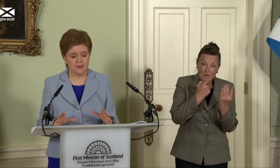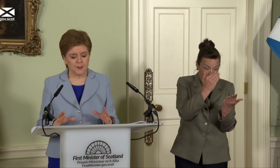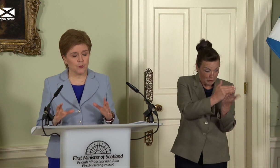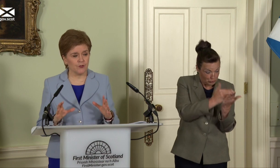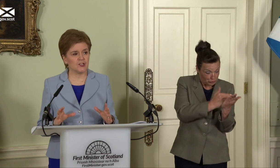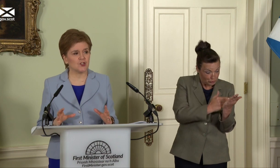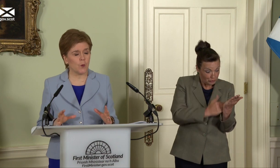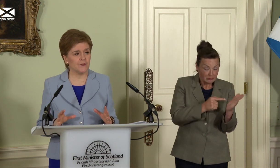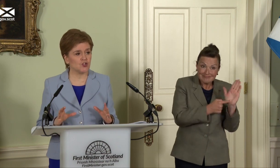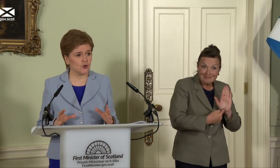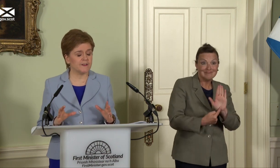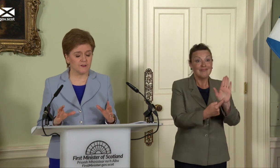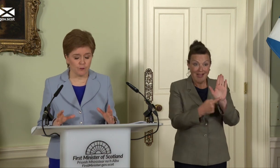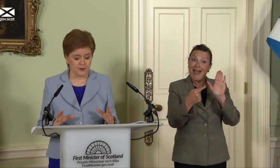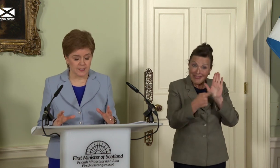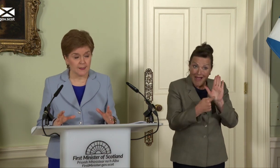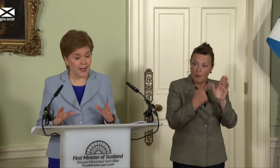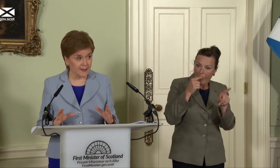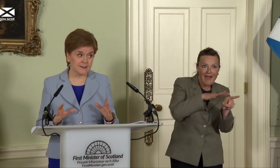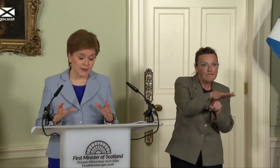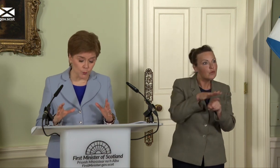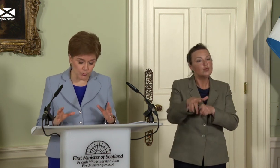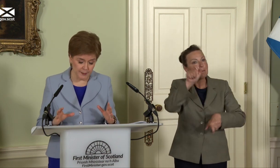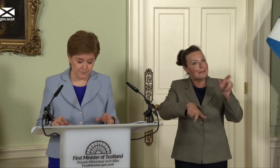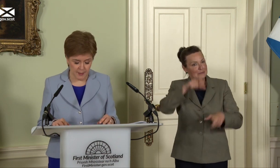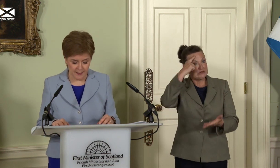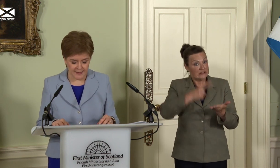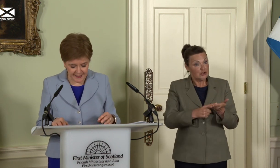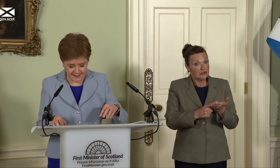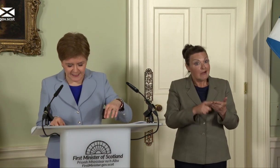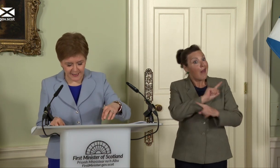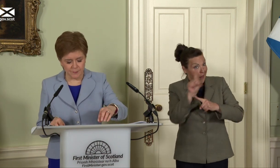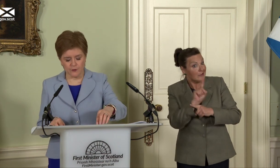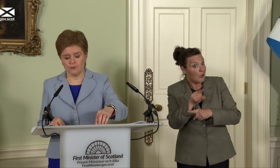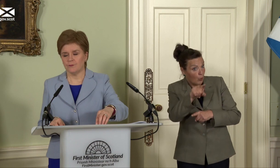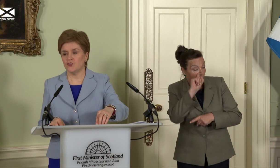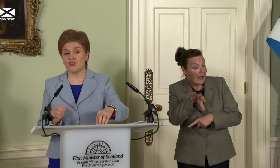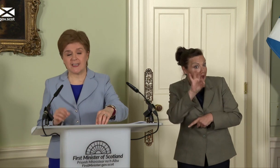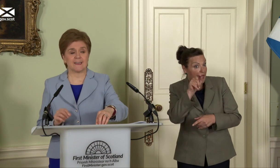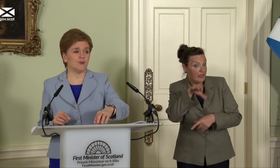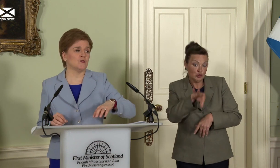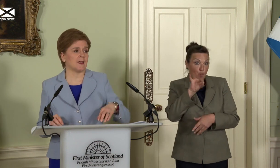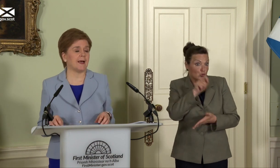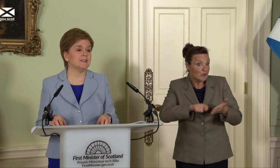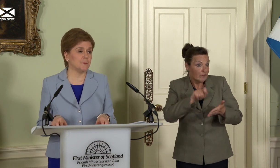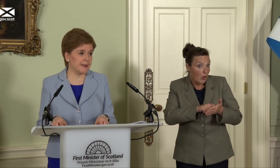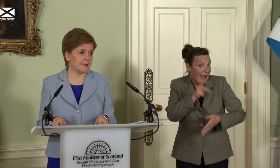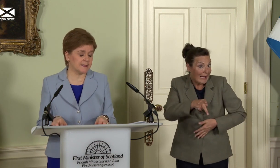people reach when the choice is offered – as it will be – and it is time now to set out and debate